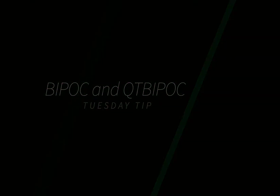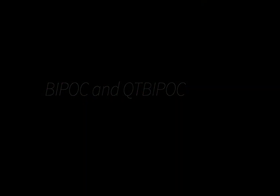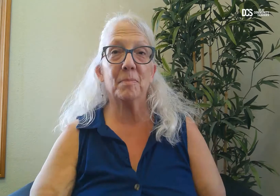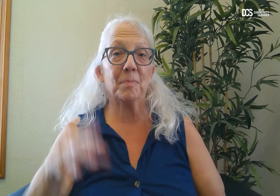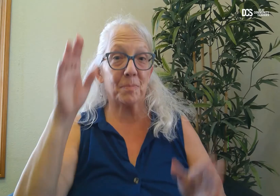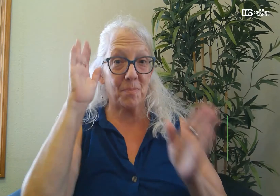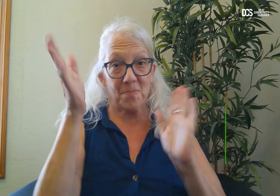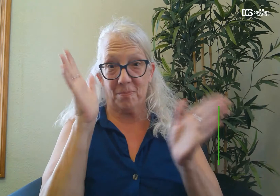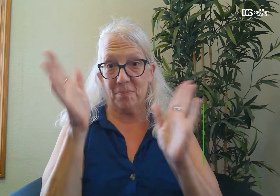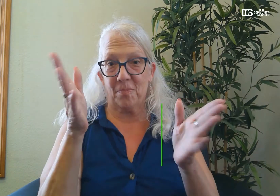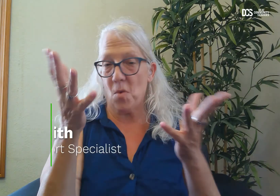Hello!